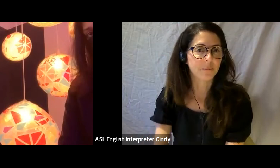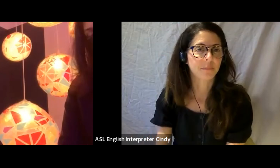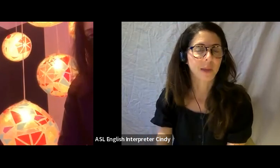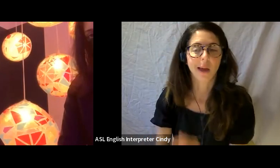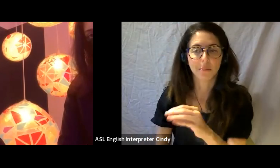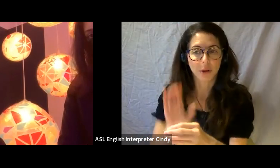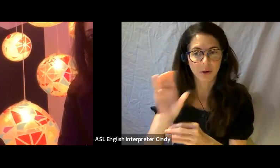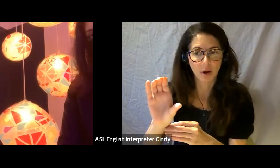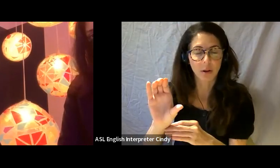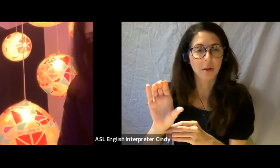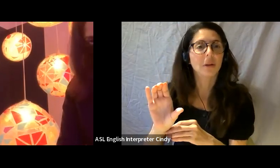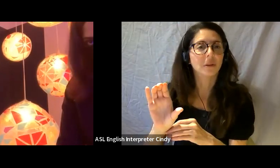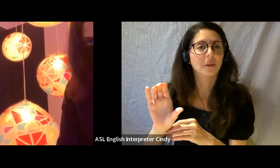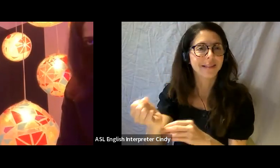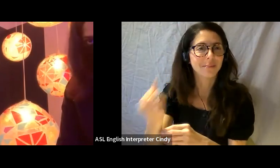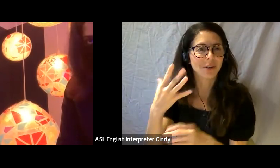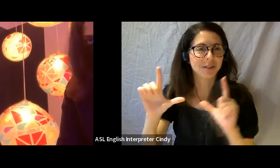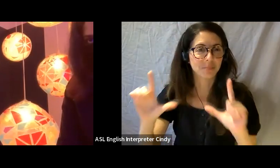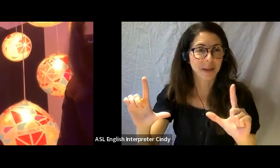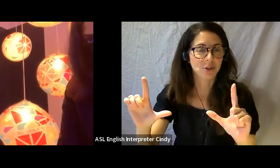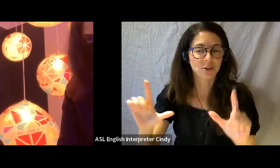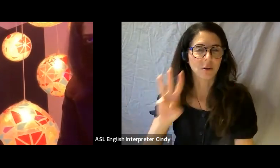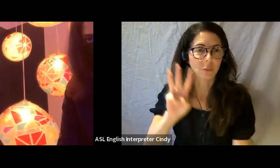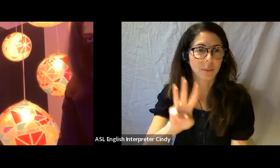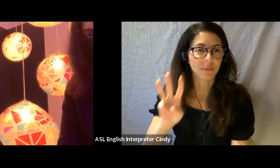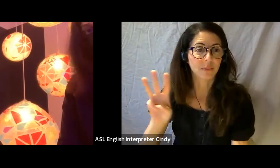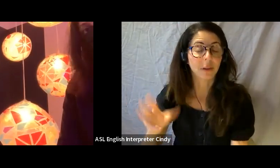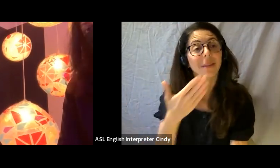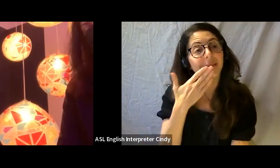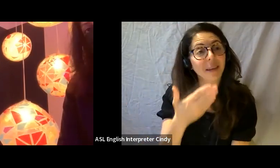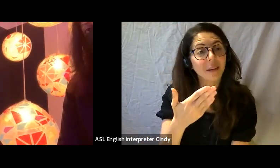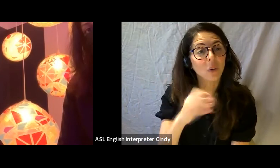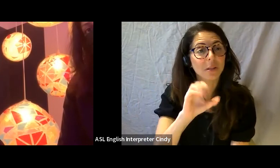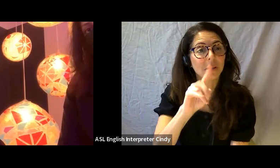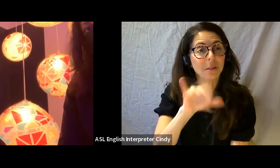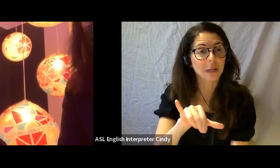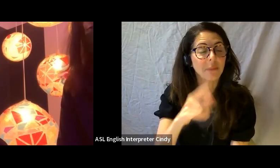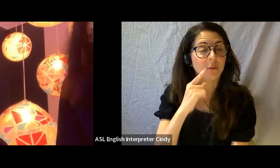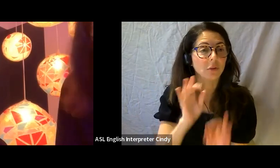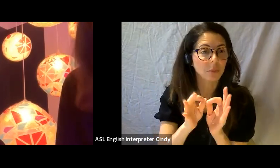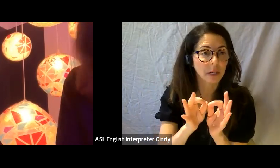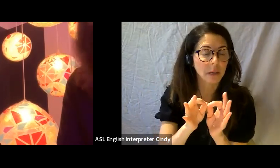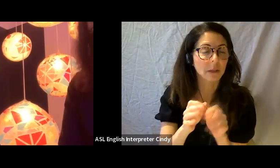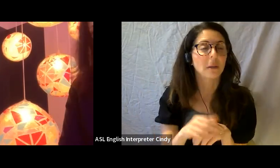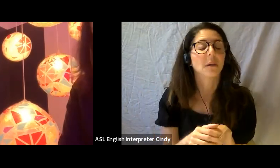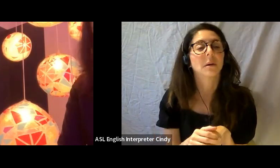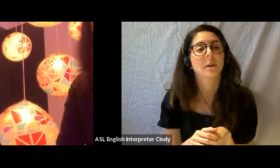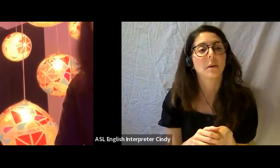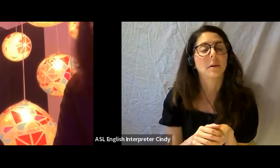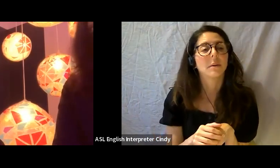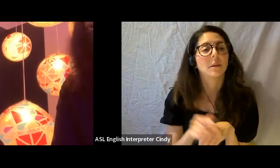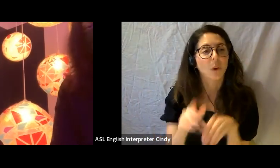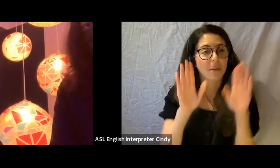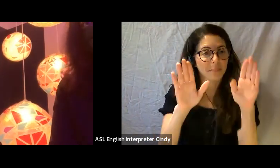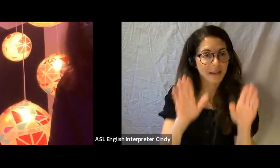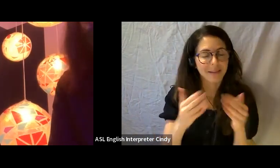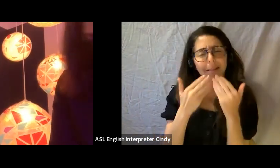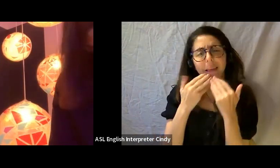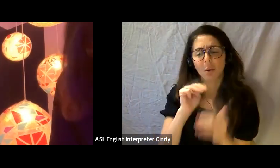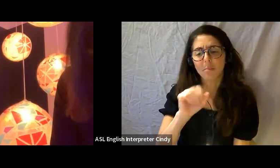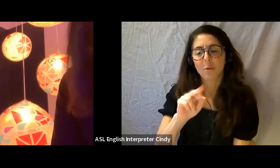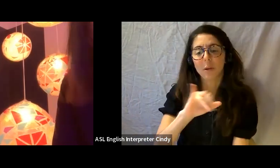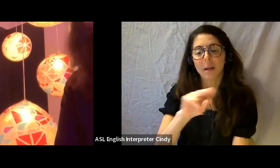And put it on our submissions page, thank you to Cindy for interpreting, you are amazing as always and thank you to Marina for captioning